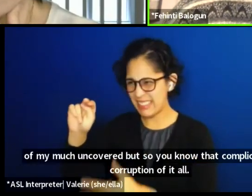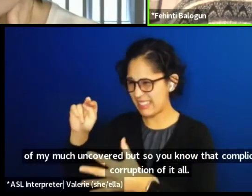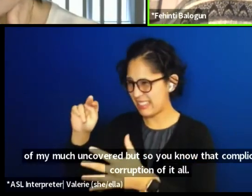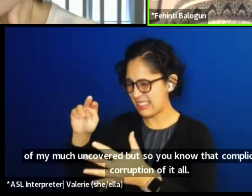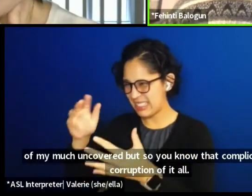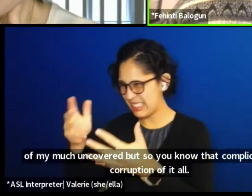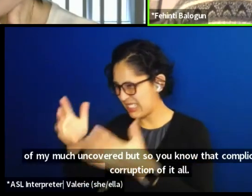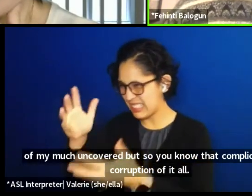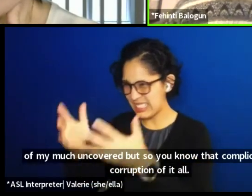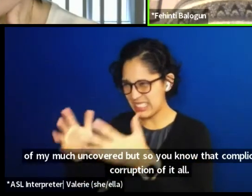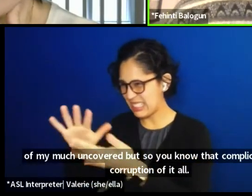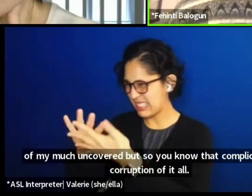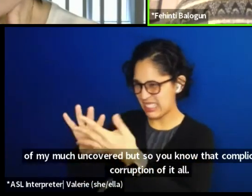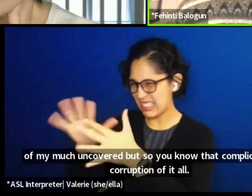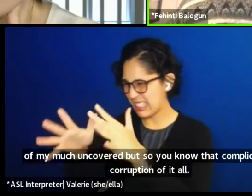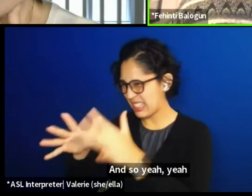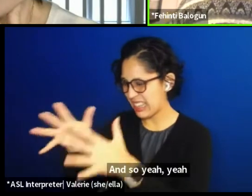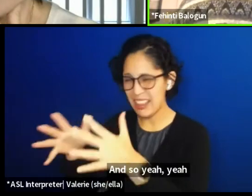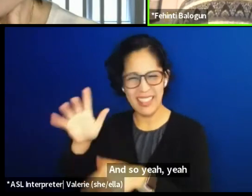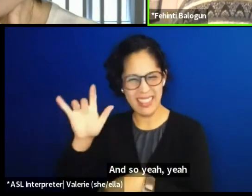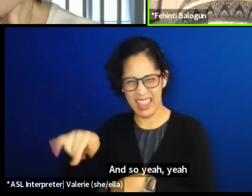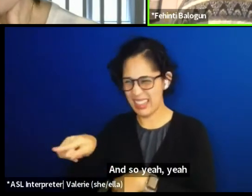So yeah, yeah, ups and downs.